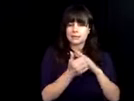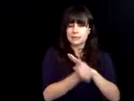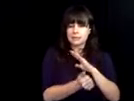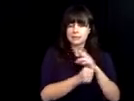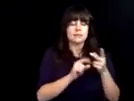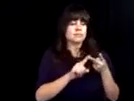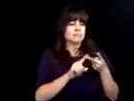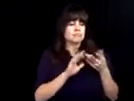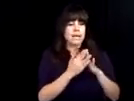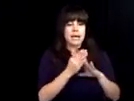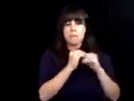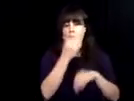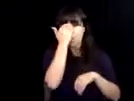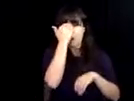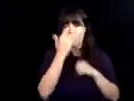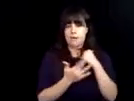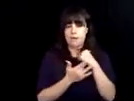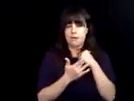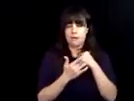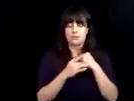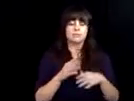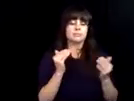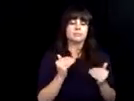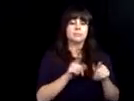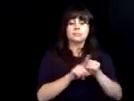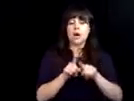loved the Leap into